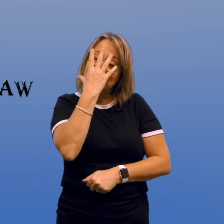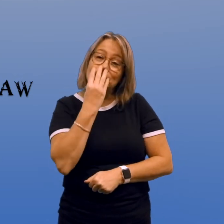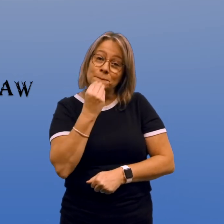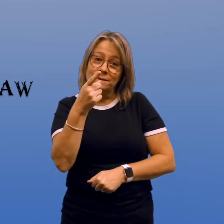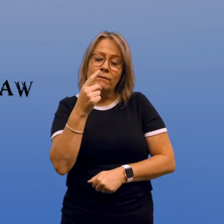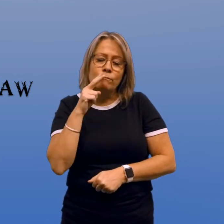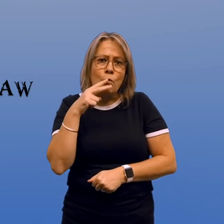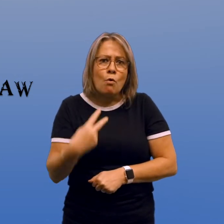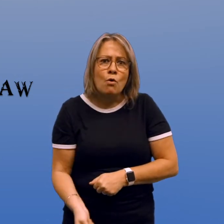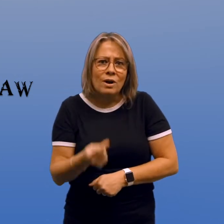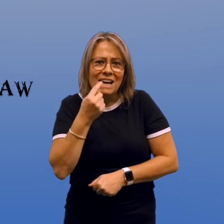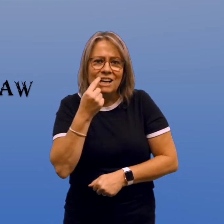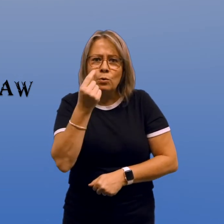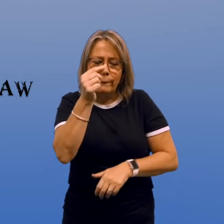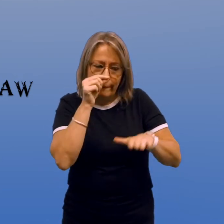We put a tooth under our pillow